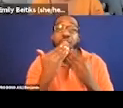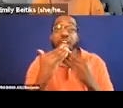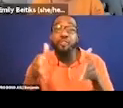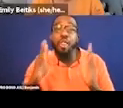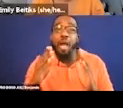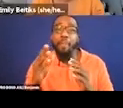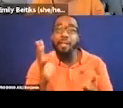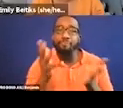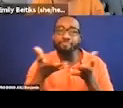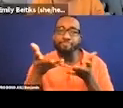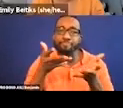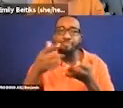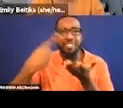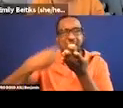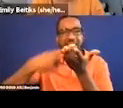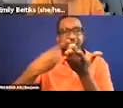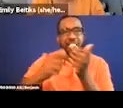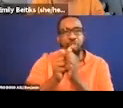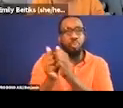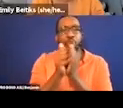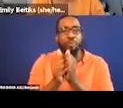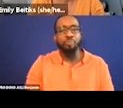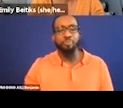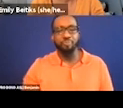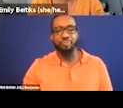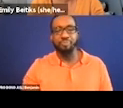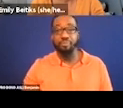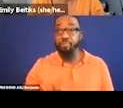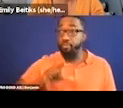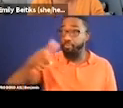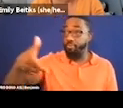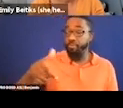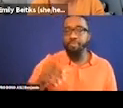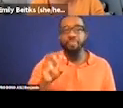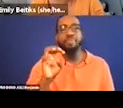So quickly just a few final take aways.